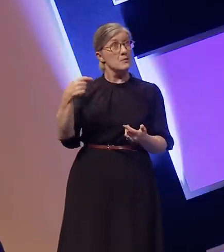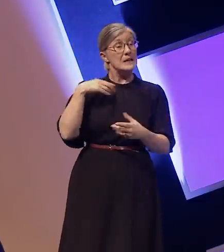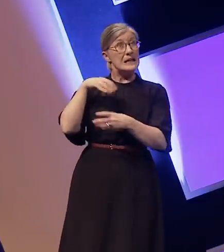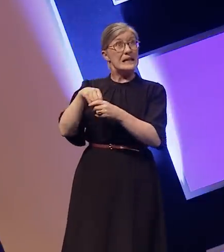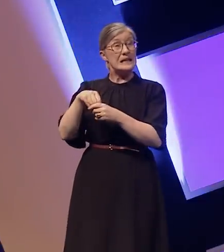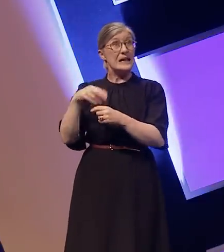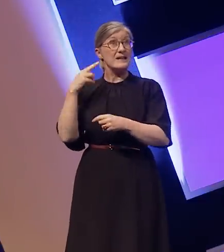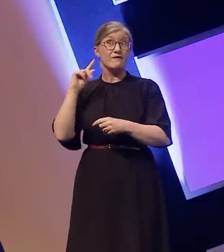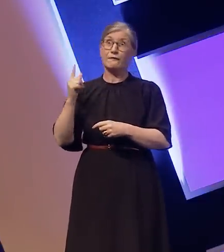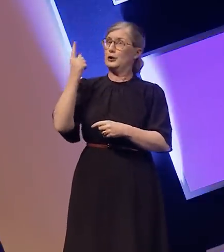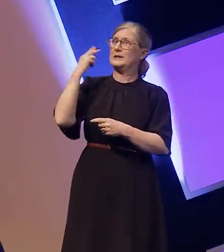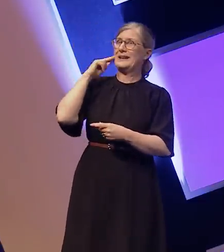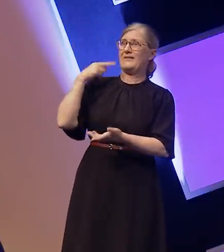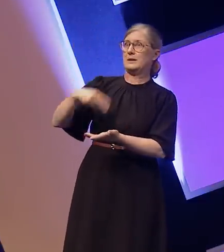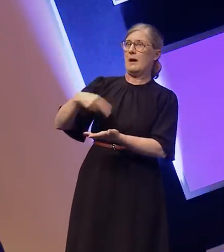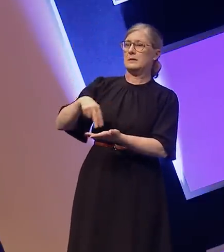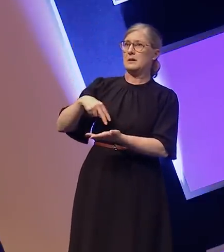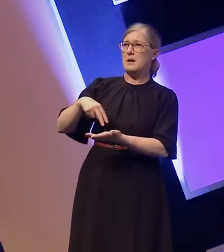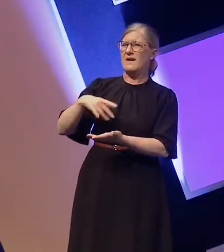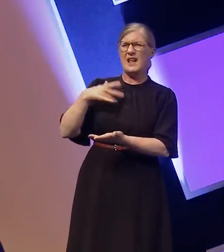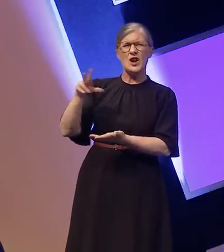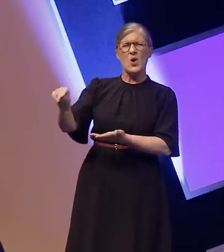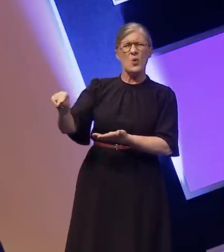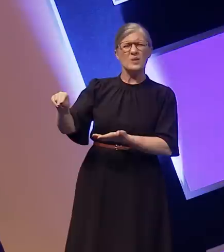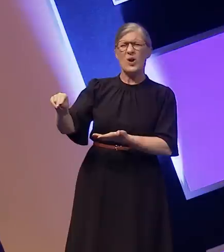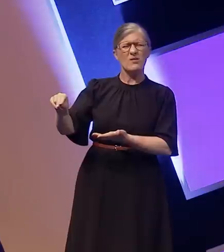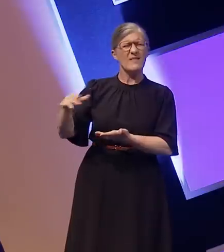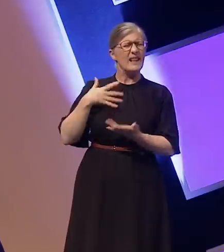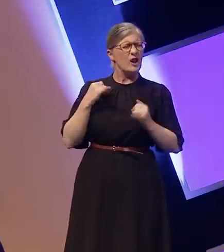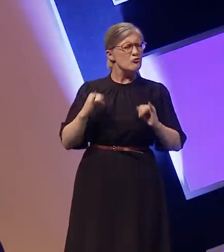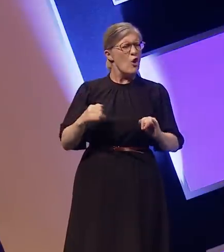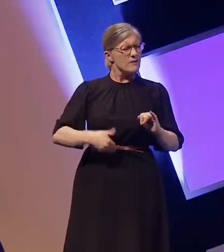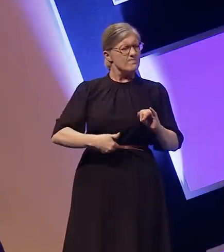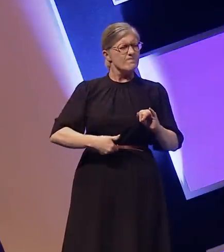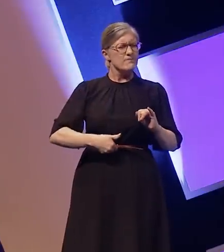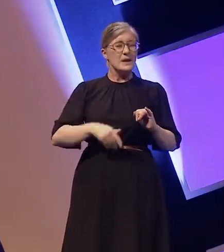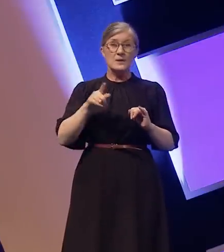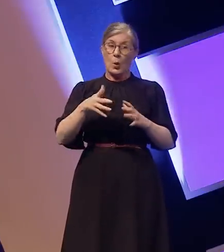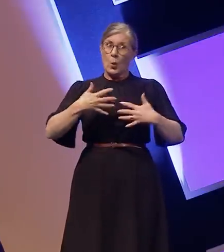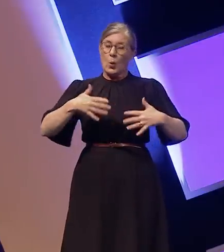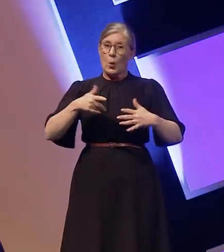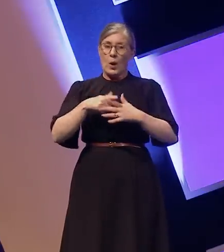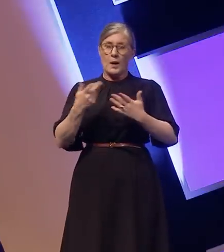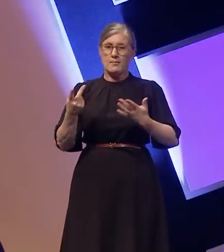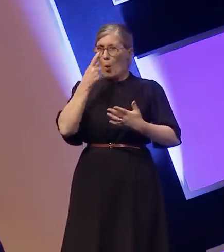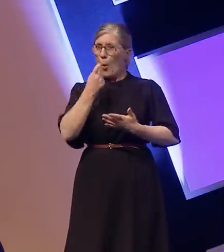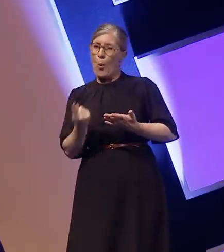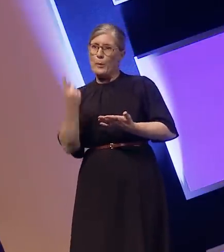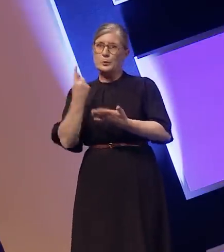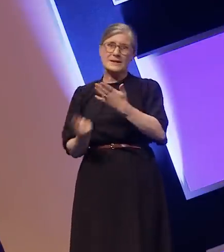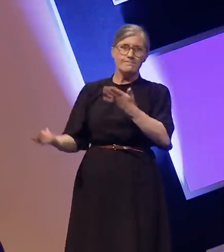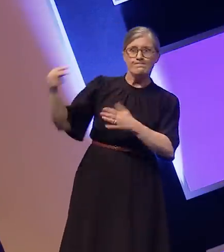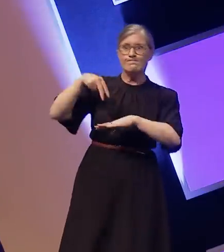to that felt so wrong. This was a big platform, I knew how popular Strictly was so in the end I said yes